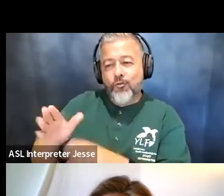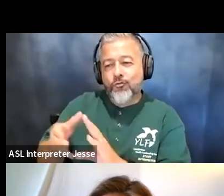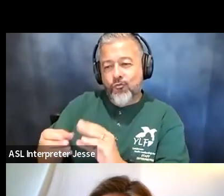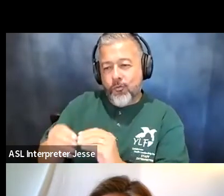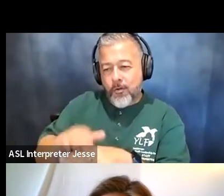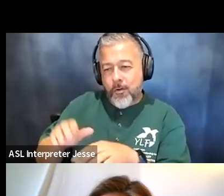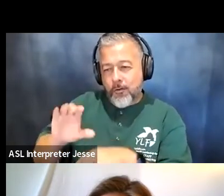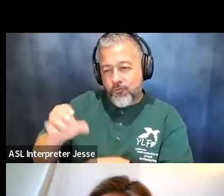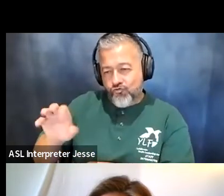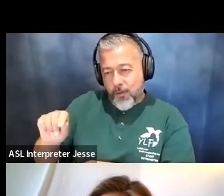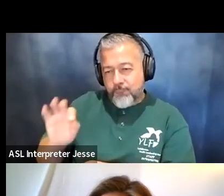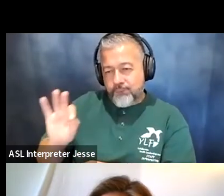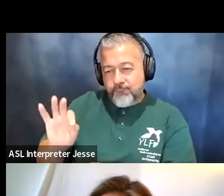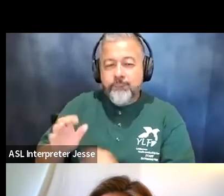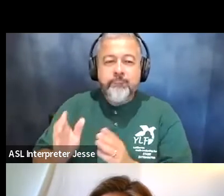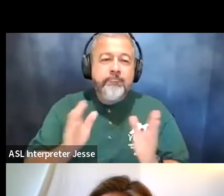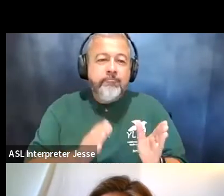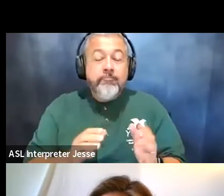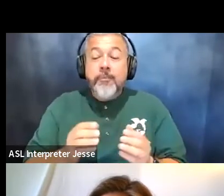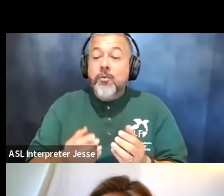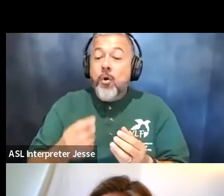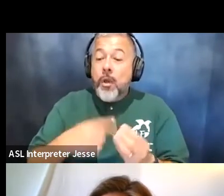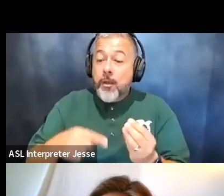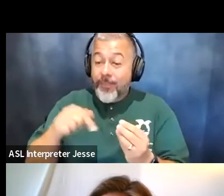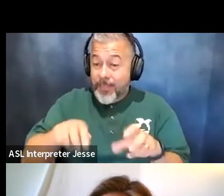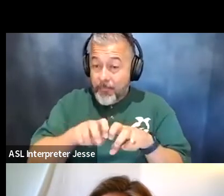so this again this panel is about you know creating change and and making change in our